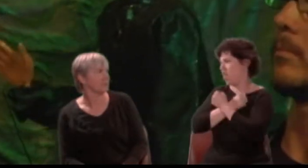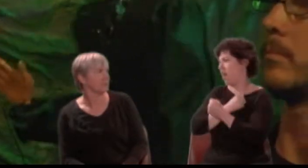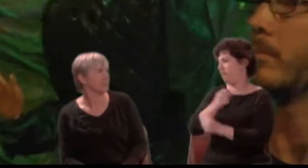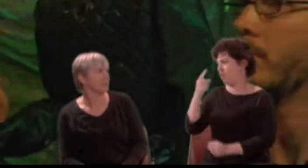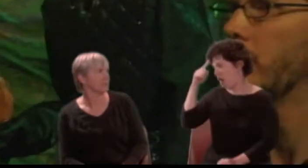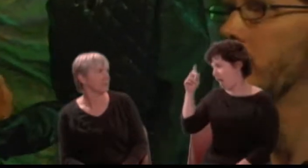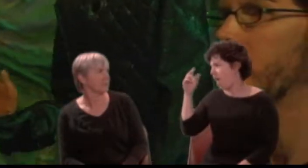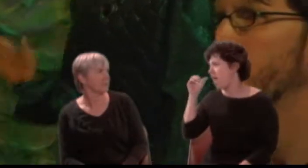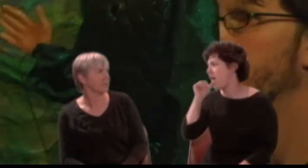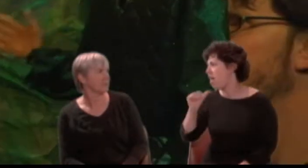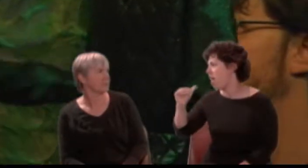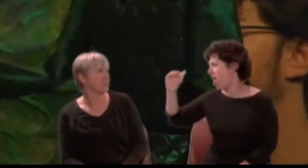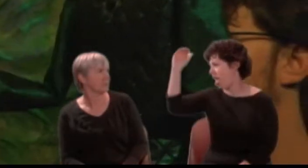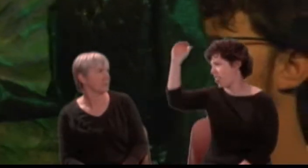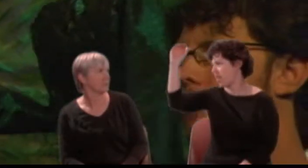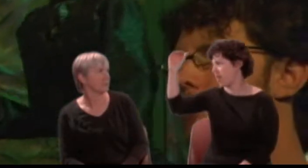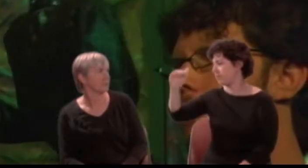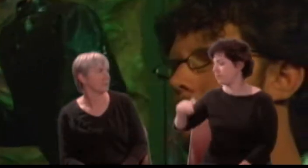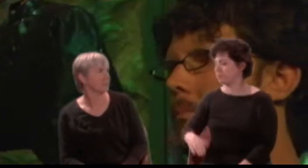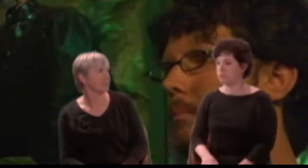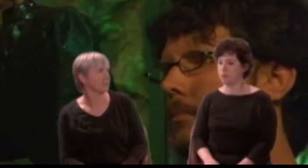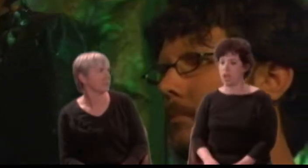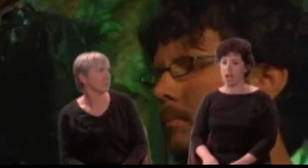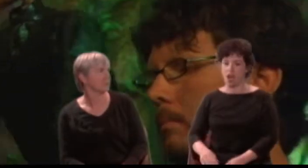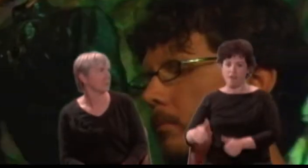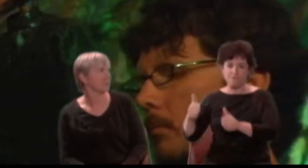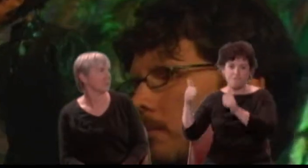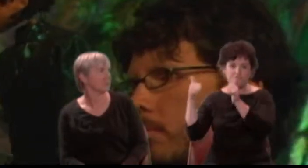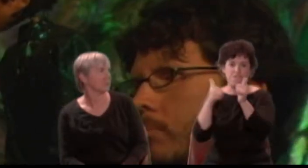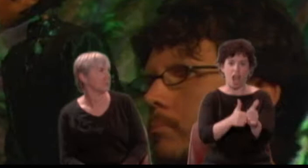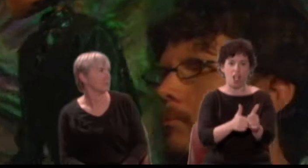Nay, I shall go with thee, cheek by jowl.